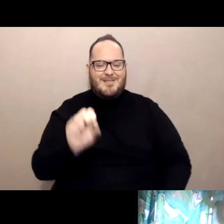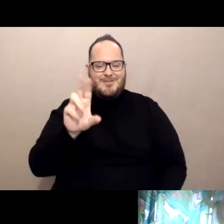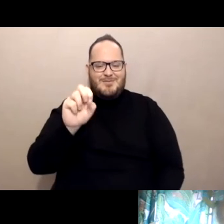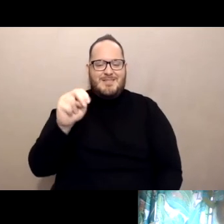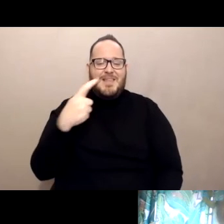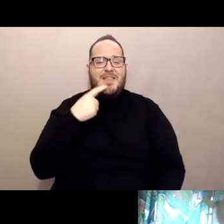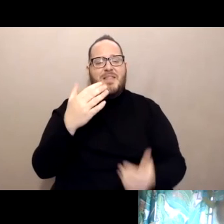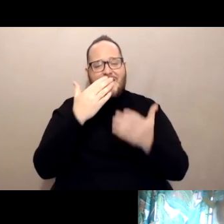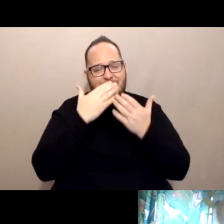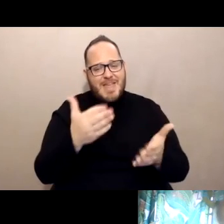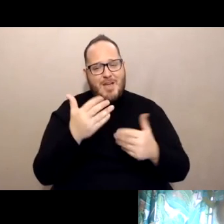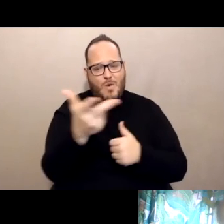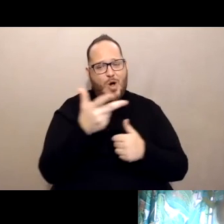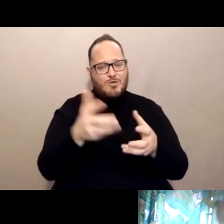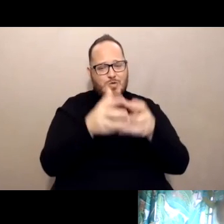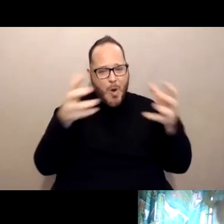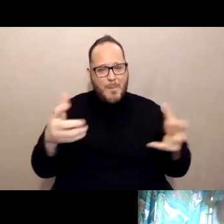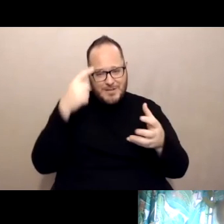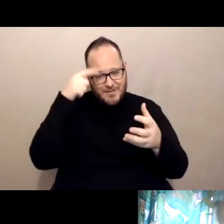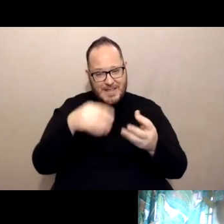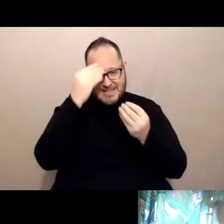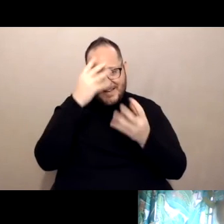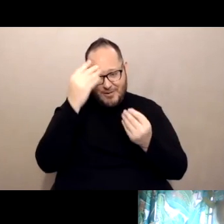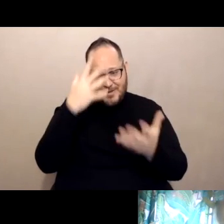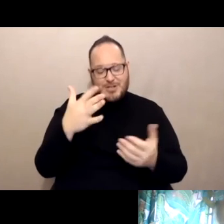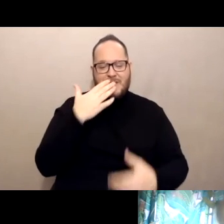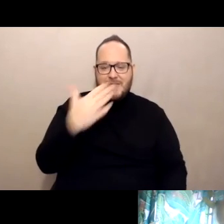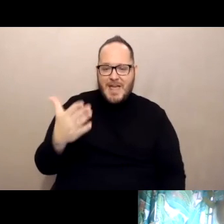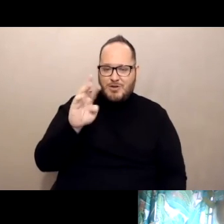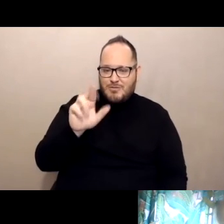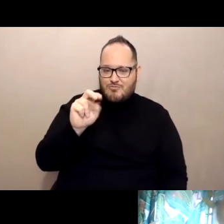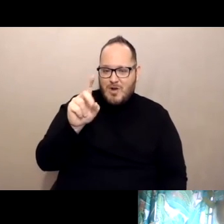for all of this information today. Thank you to Brandon for interpreting and our captioner